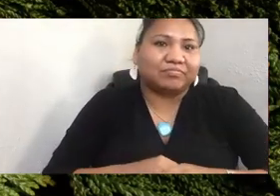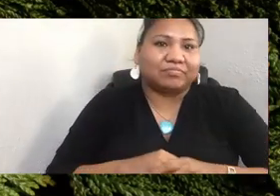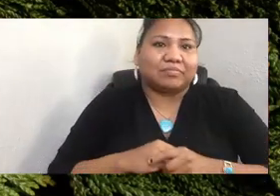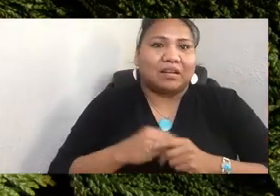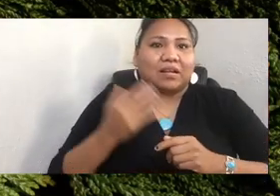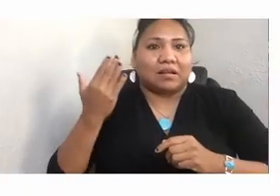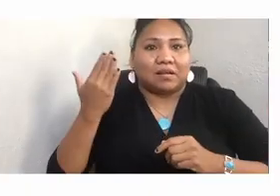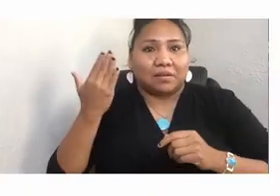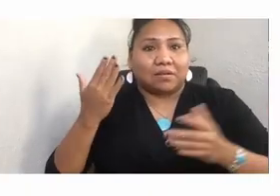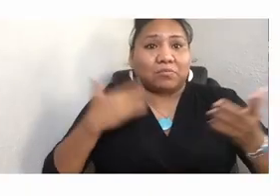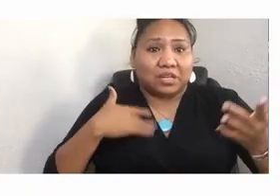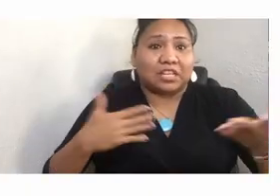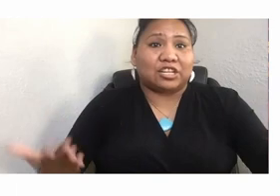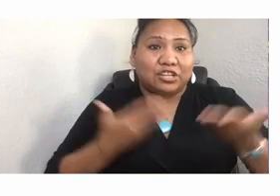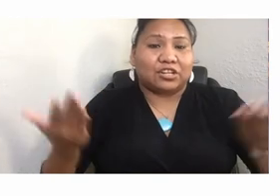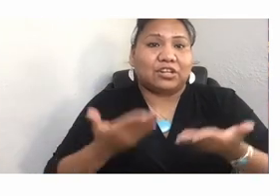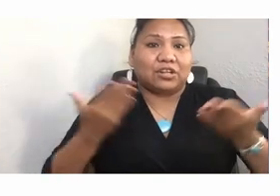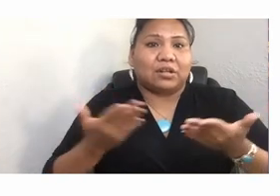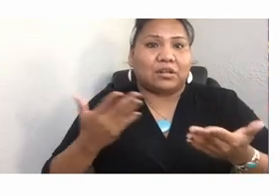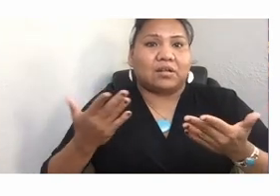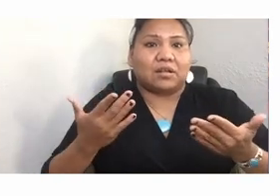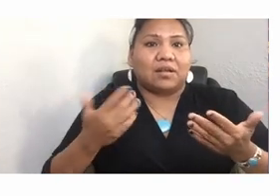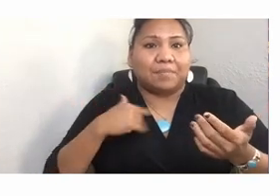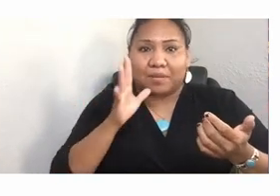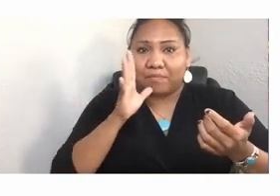I'm the creator of "Project 562."